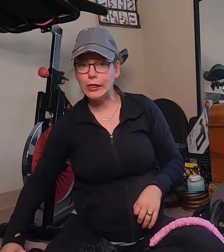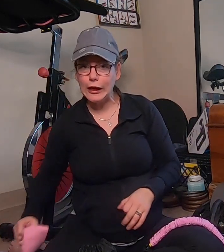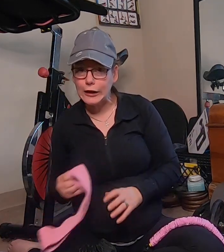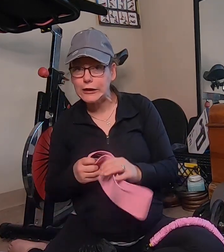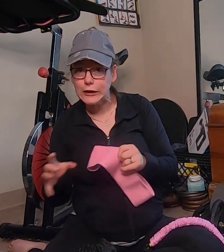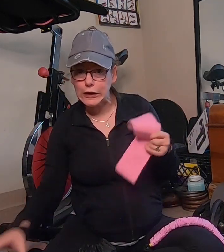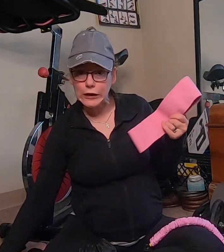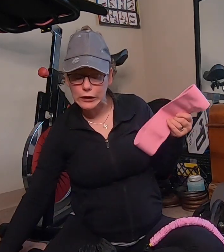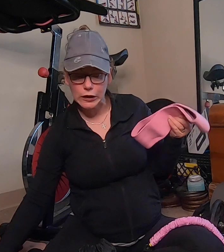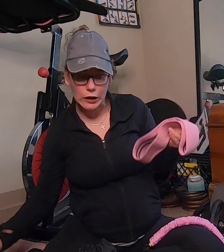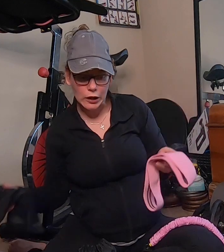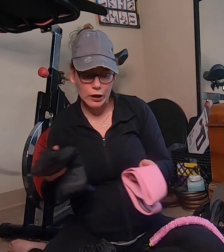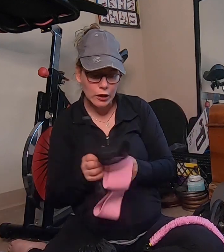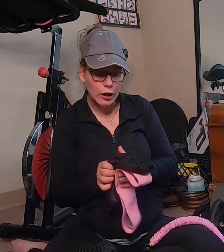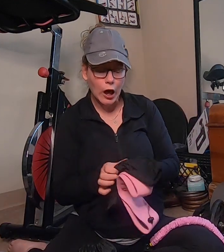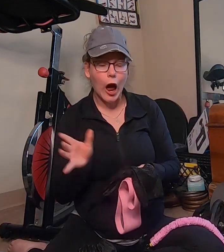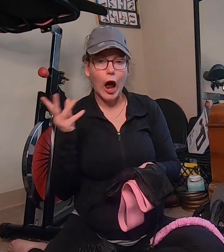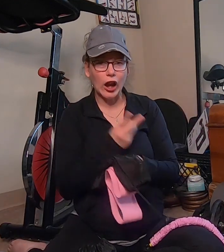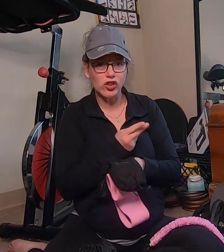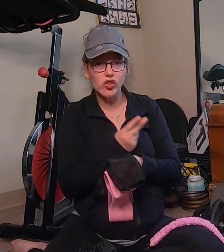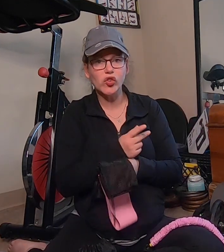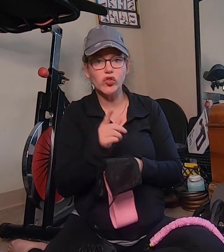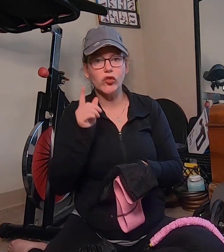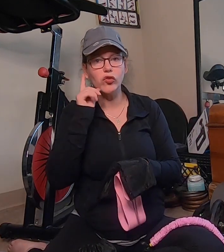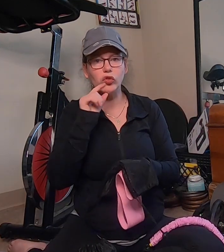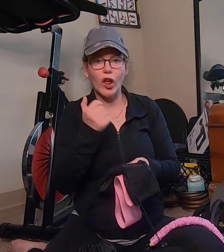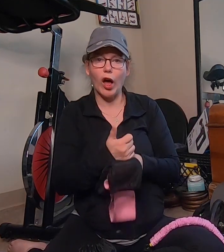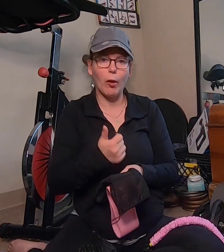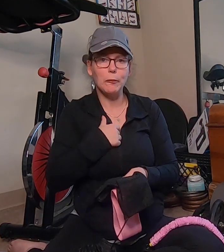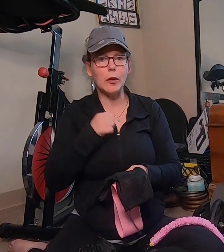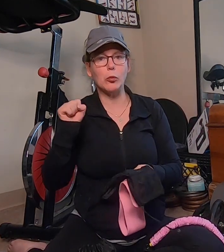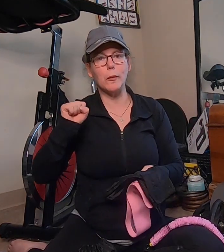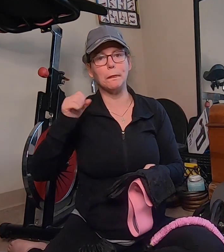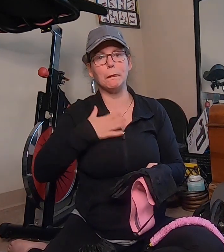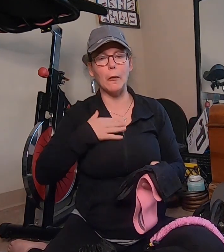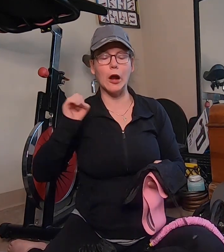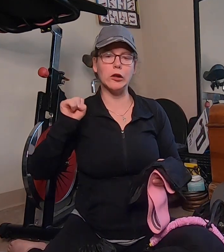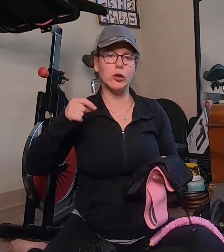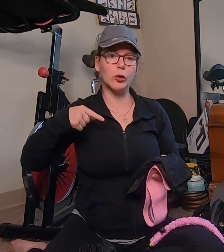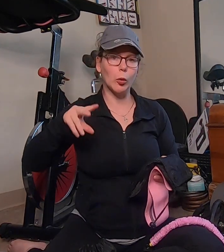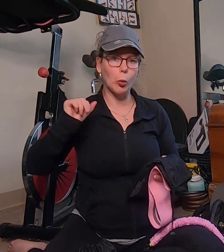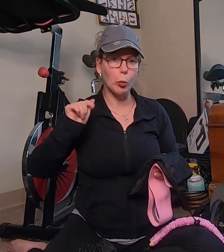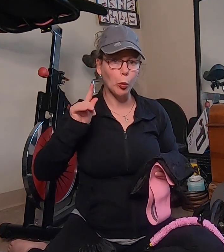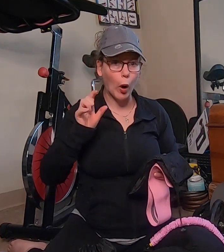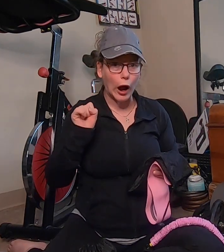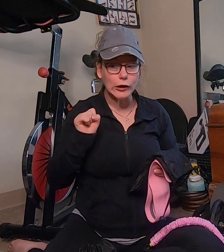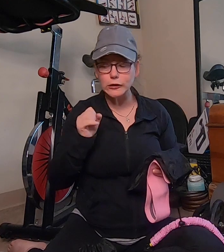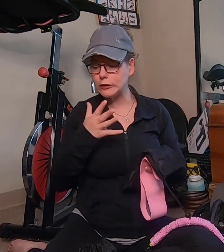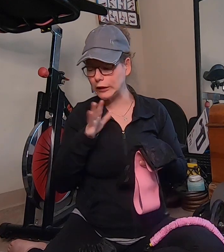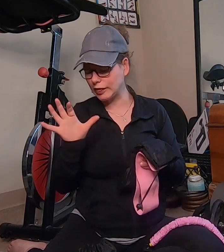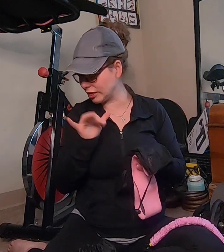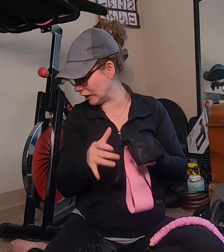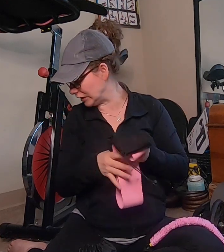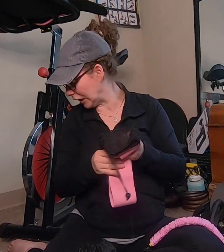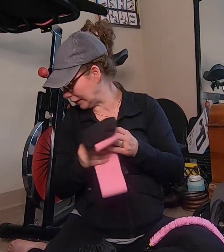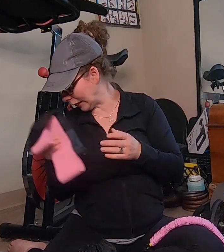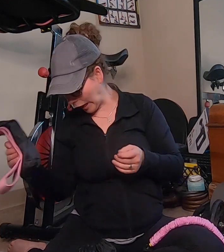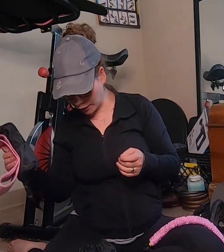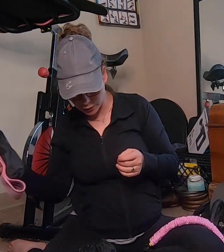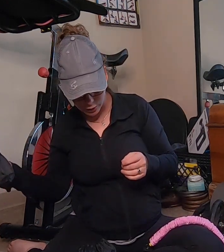this I used to help me with squats and things like that